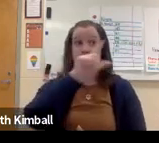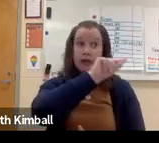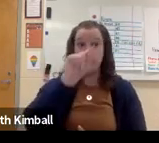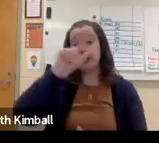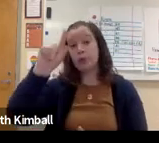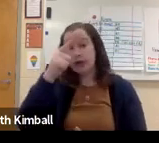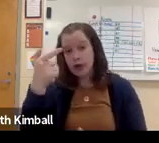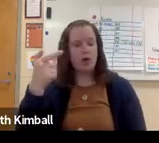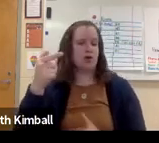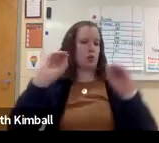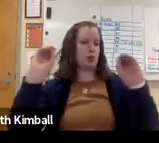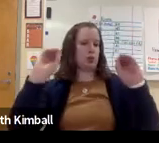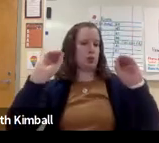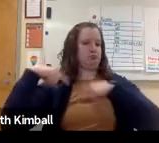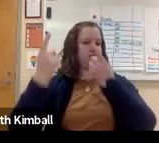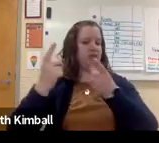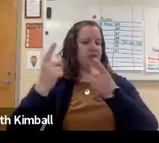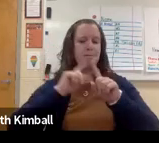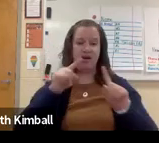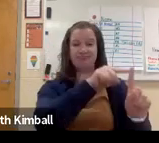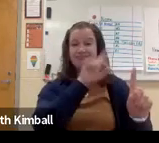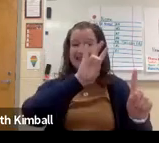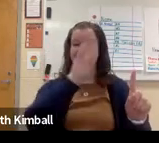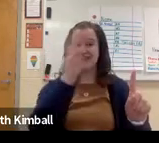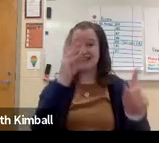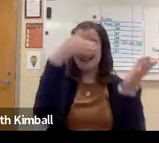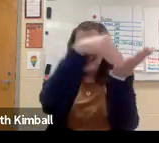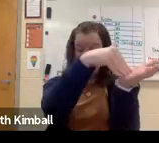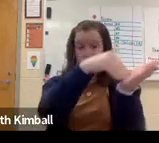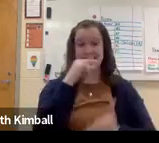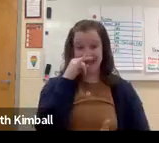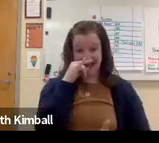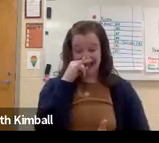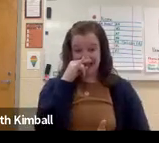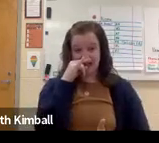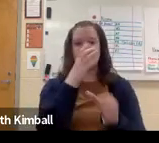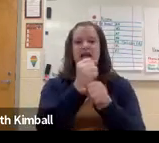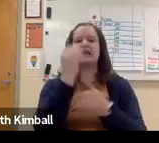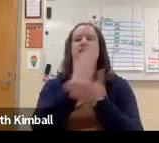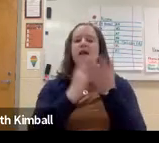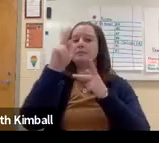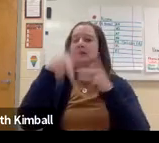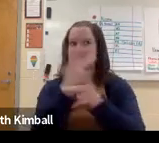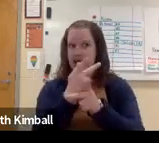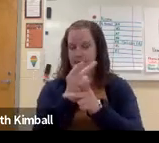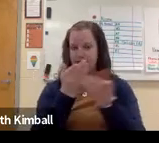There is not current data from 2019, 2020, and on. But at that time, 76,000 children